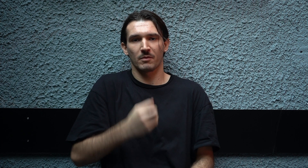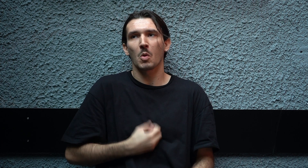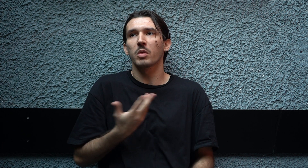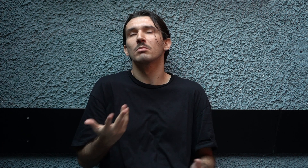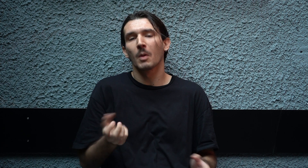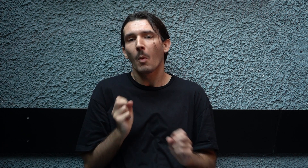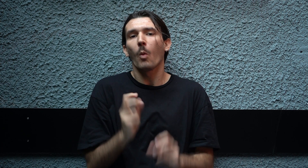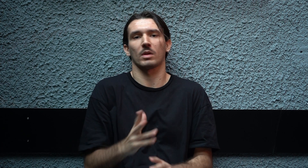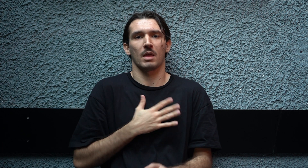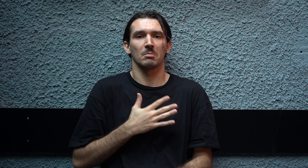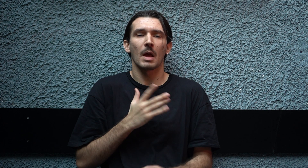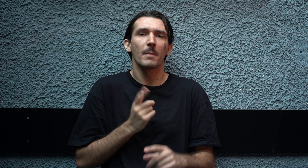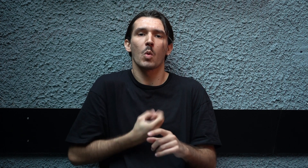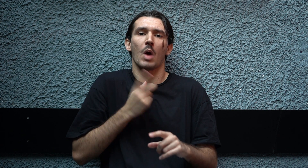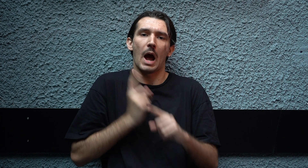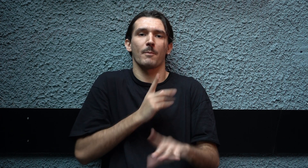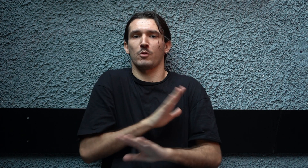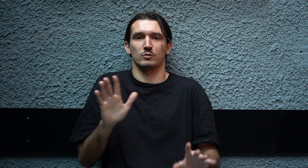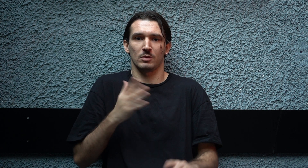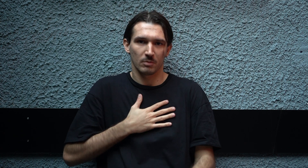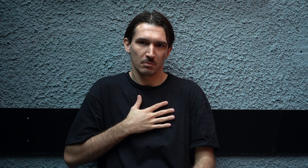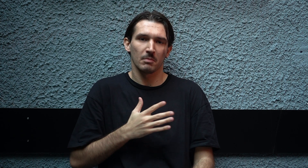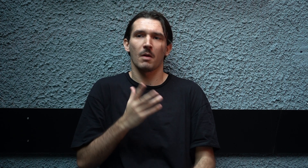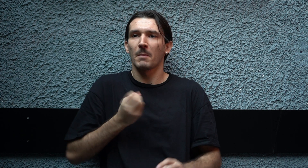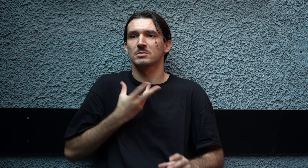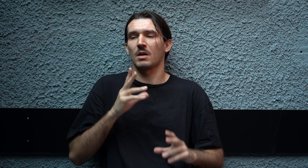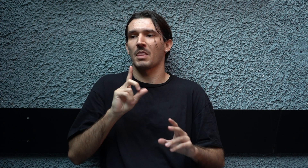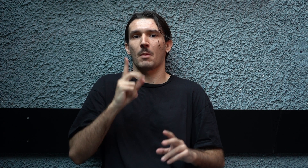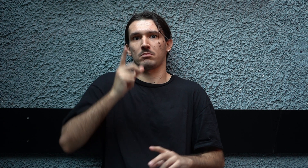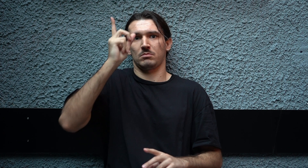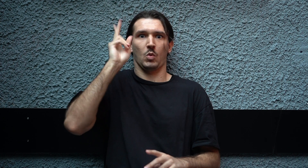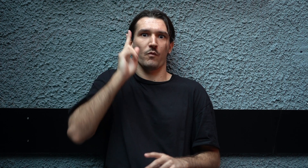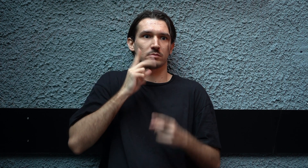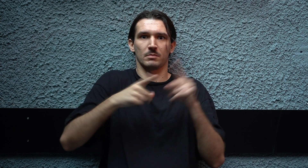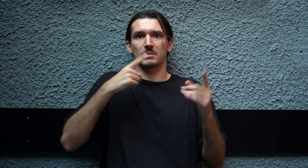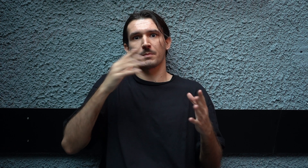does not make me feel special nor is something impressive in my mind. I' m just like everyone else!